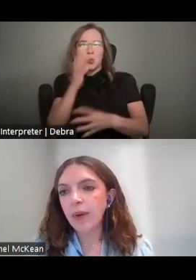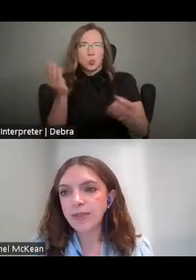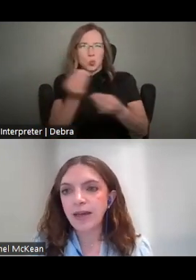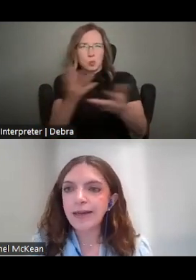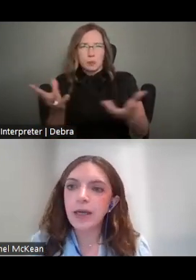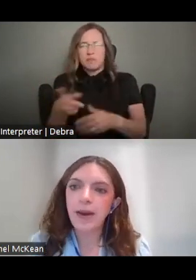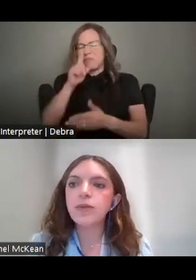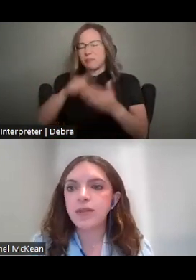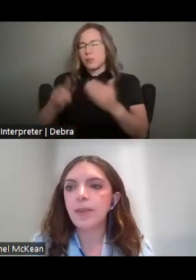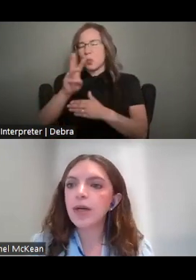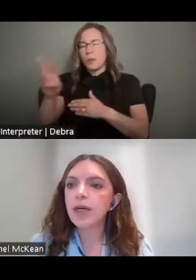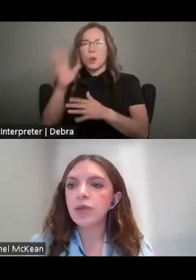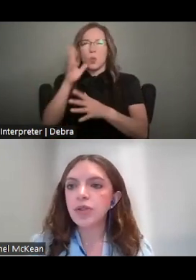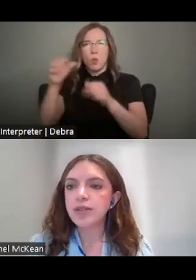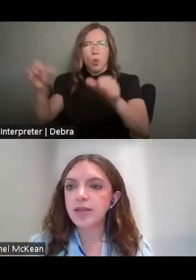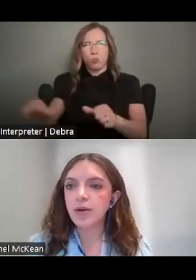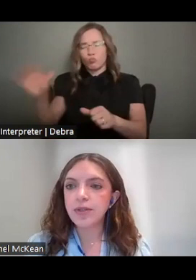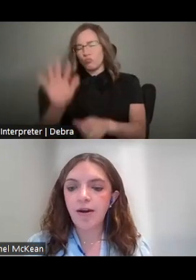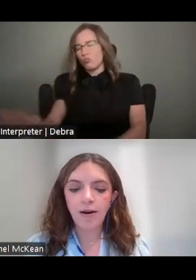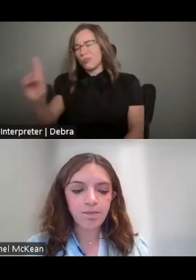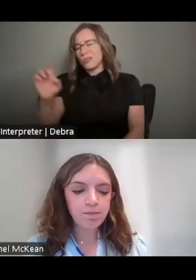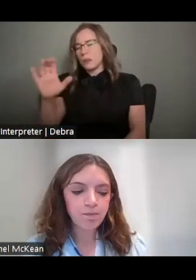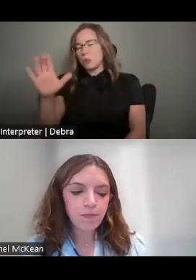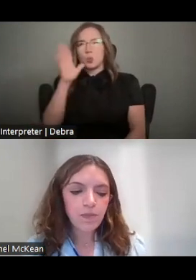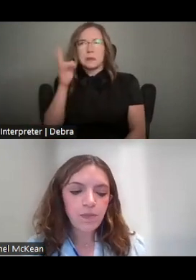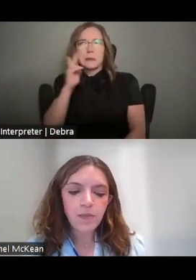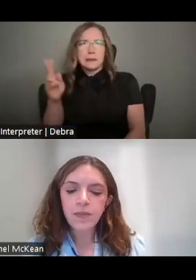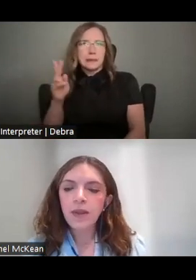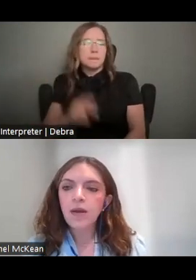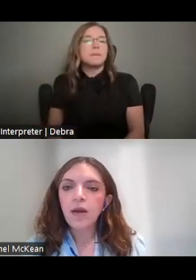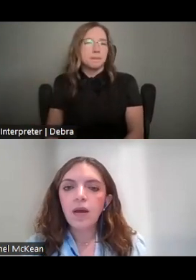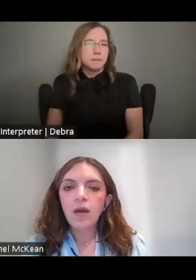OUR WEBSITE IN ABOUT DECEMBER AND YOU SHOULD SEE THOSE THERE.